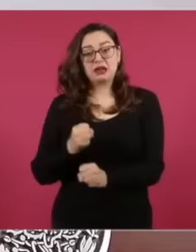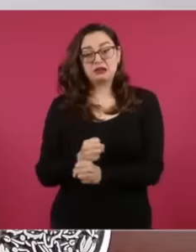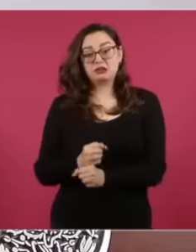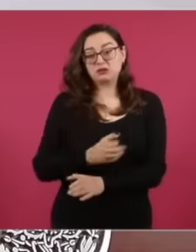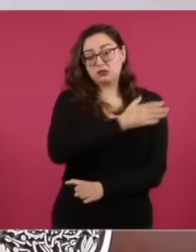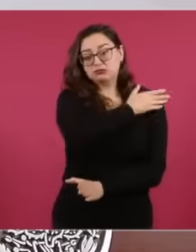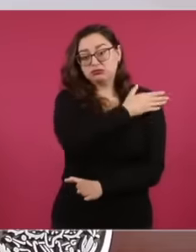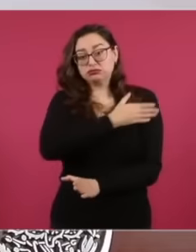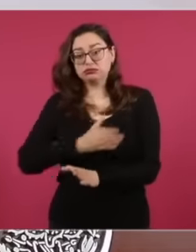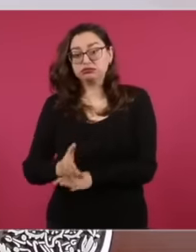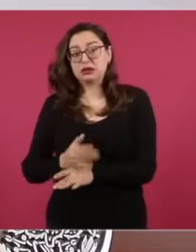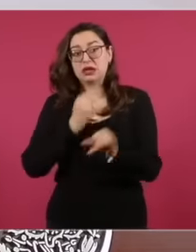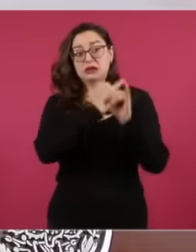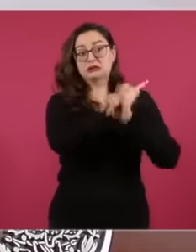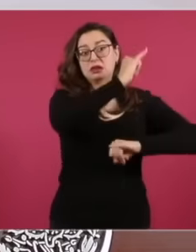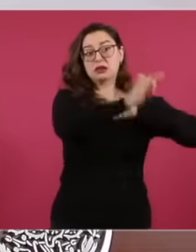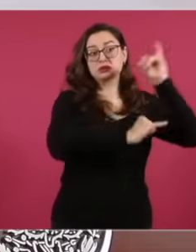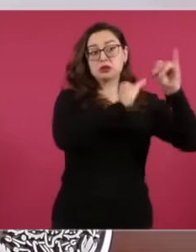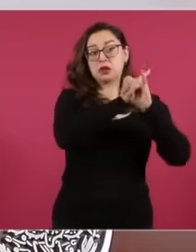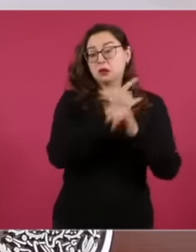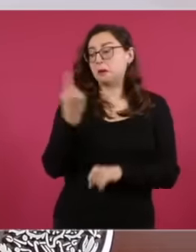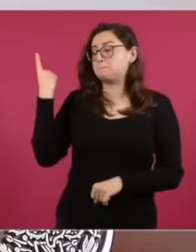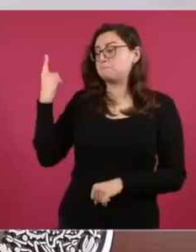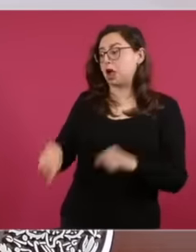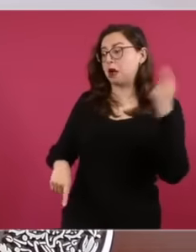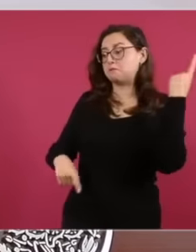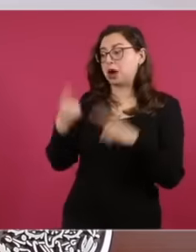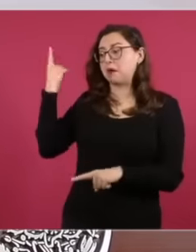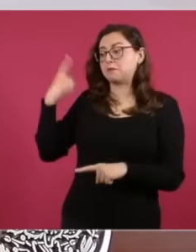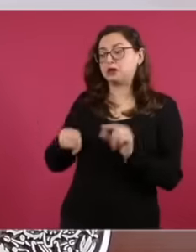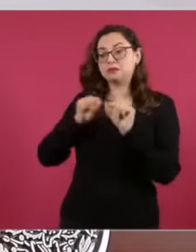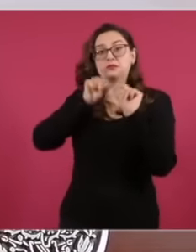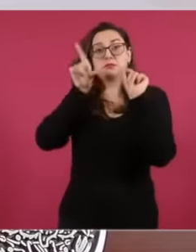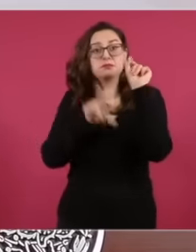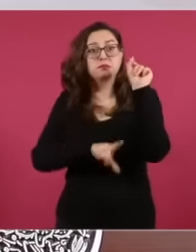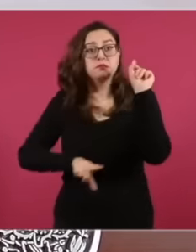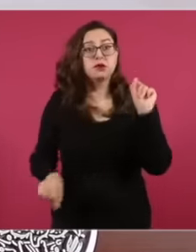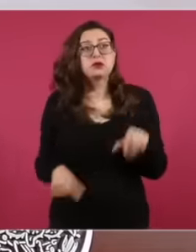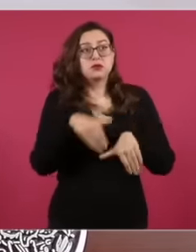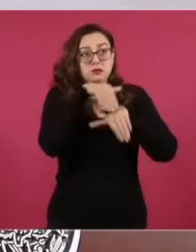years, from